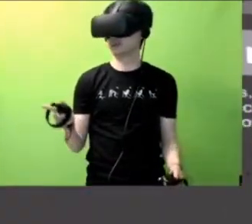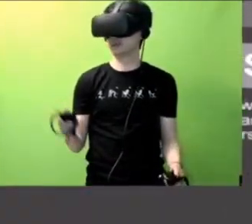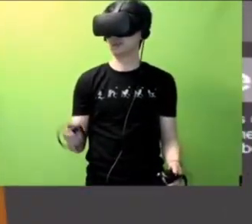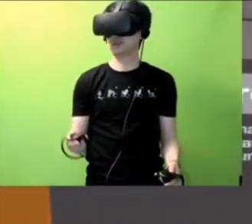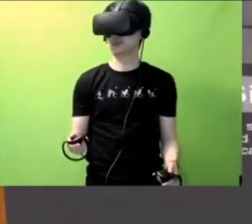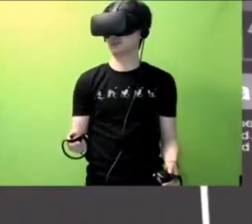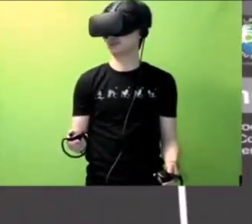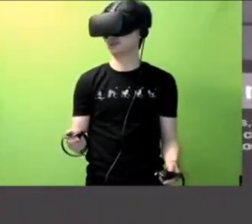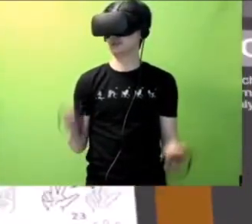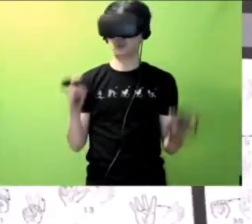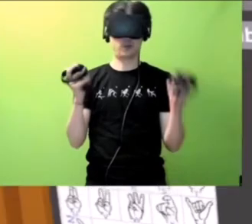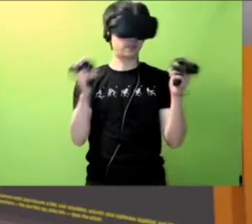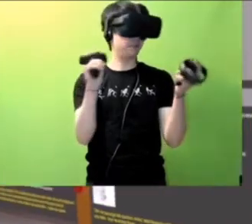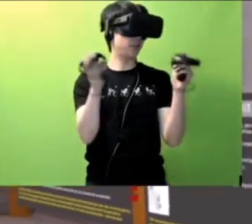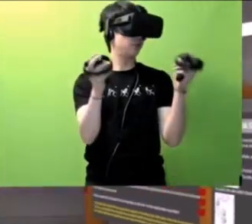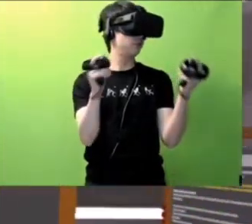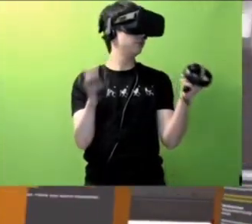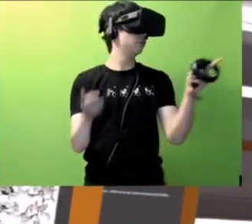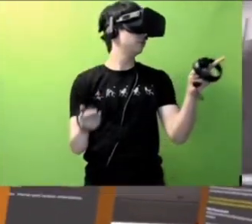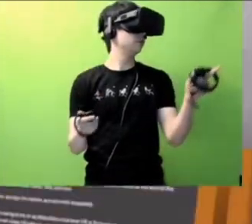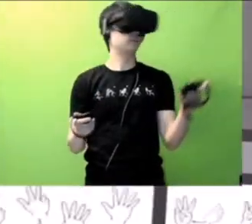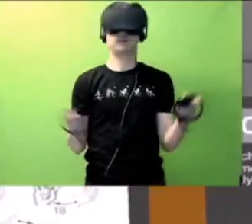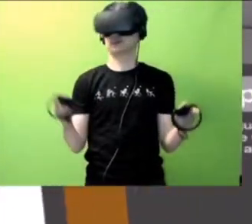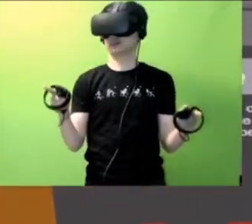You can compare two different Sign Languages